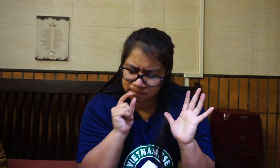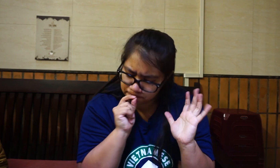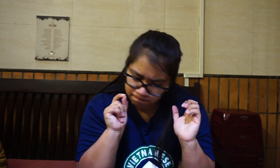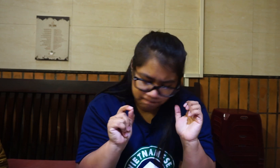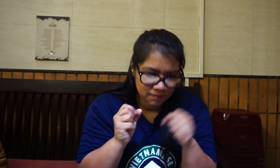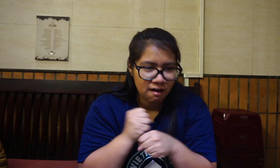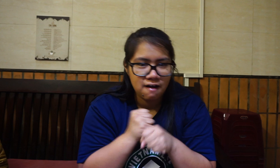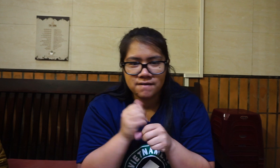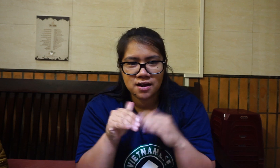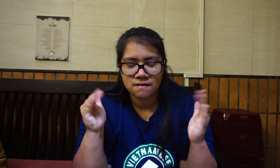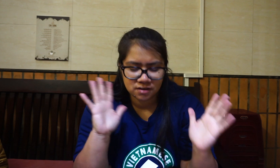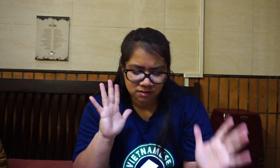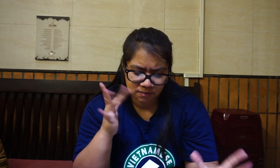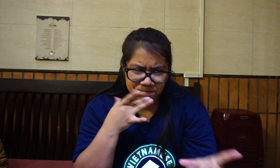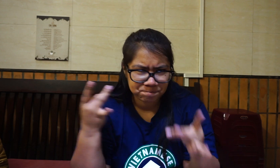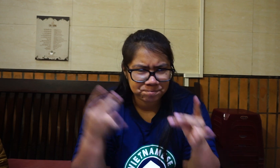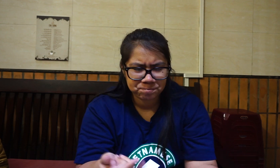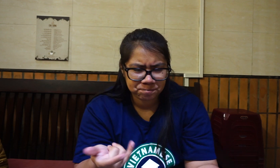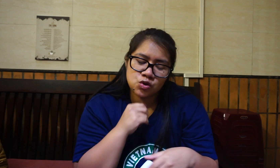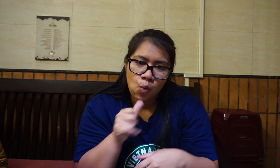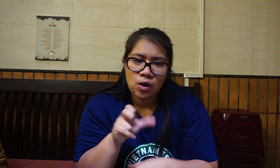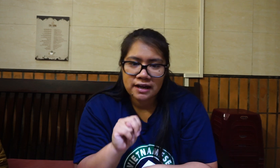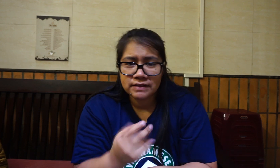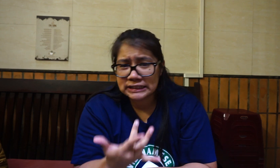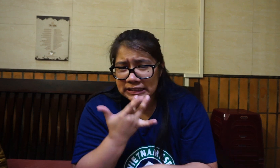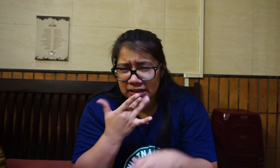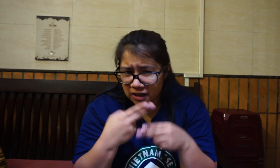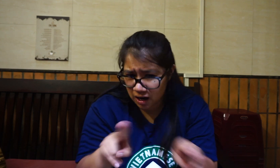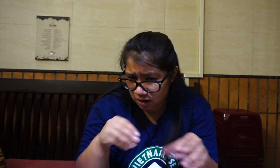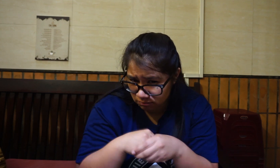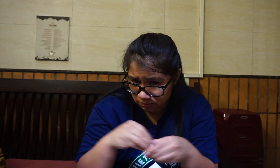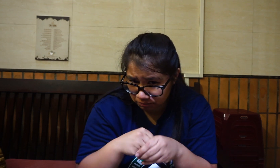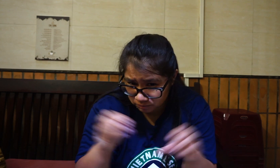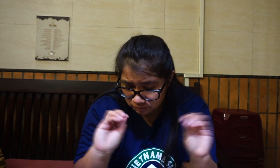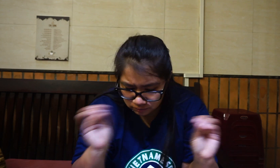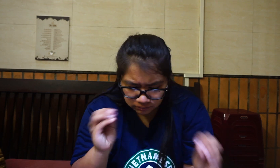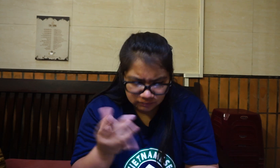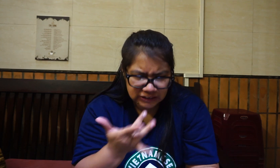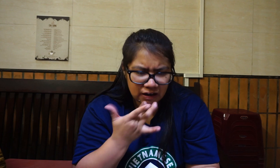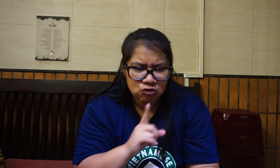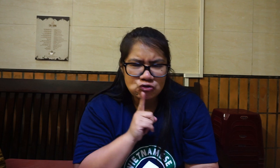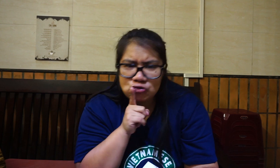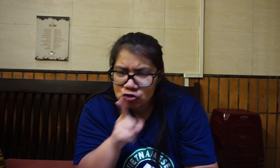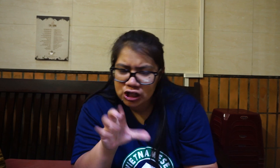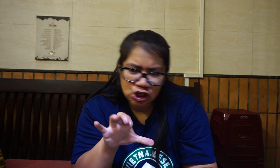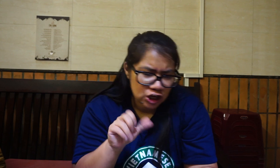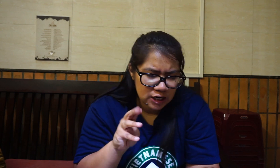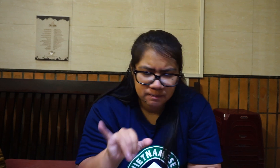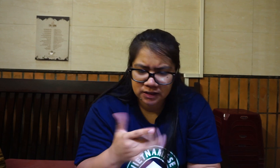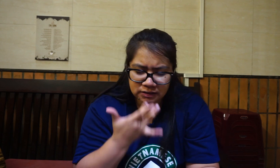Period. Coffee Heaven! It taste so delicious! I don't even taste the egg in it It taste really creamy